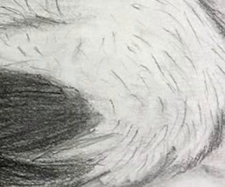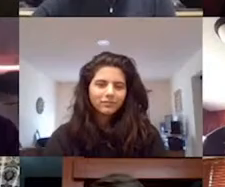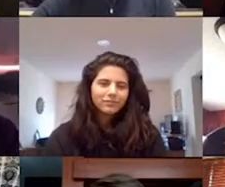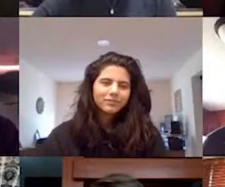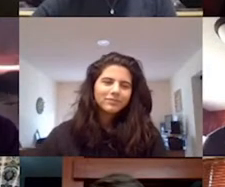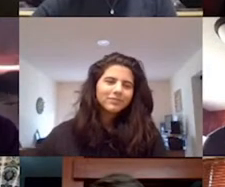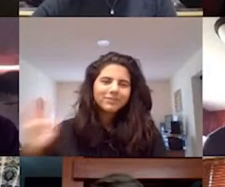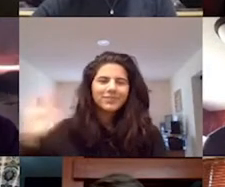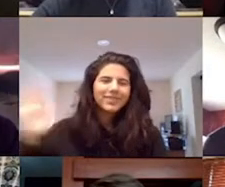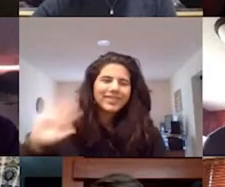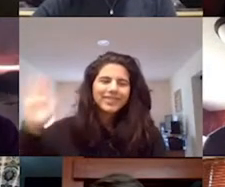a meet Ben Harush.